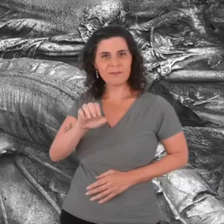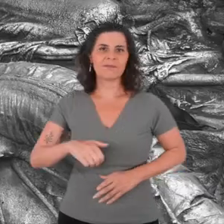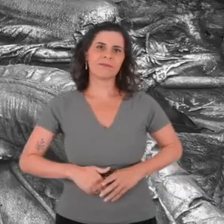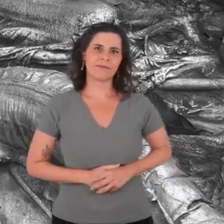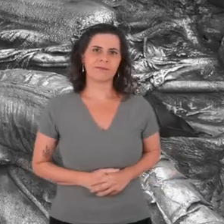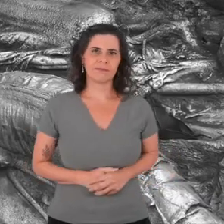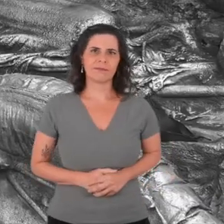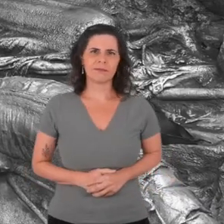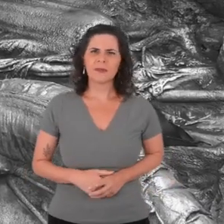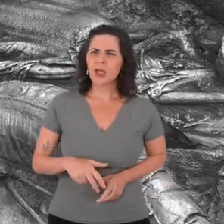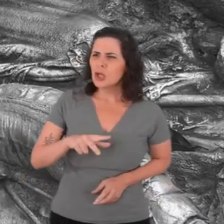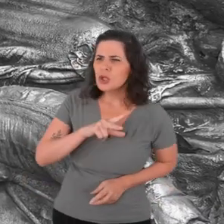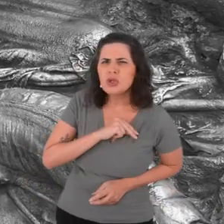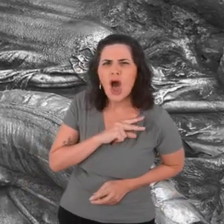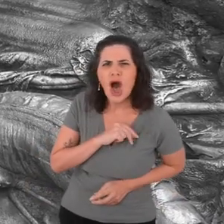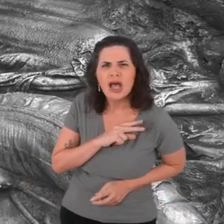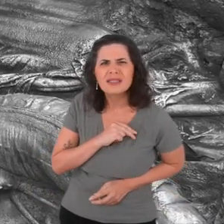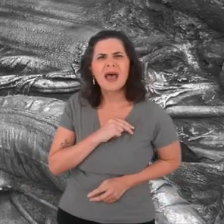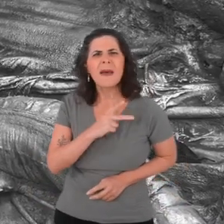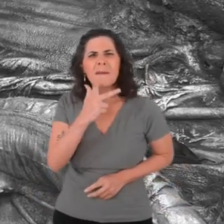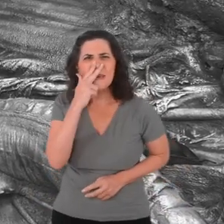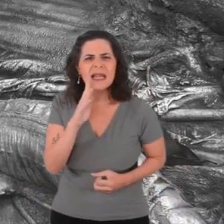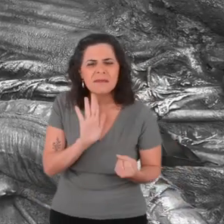There are marks. Wow, they take people's imagination